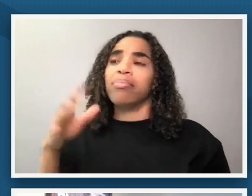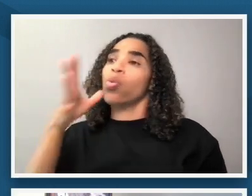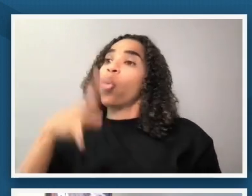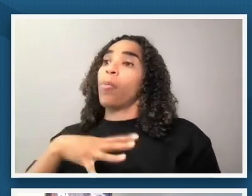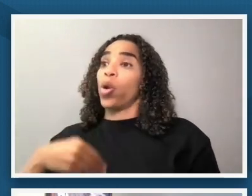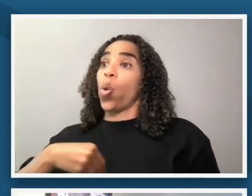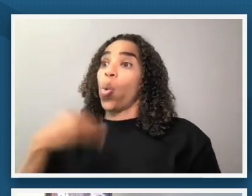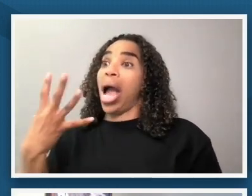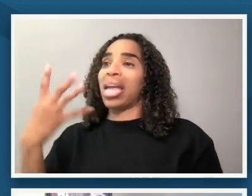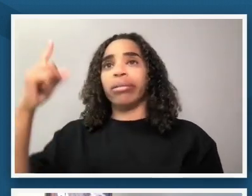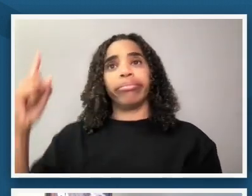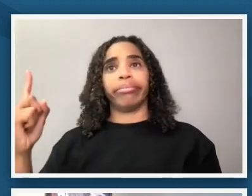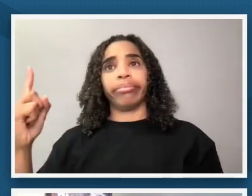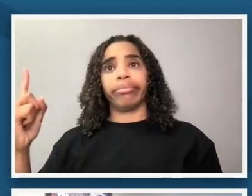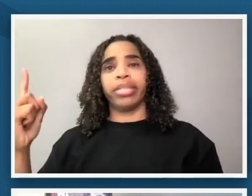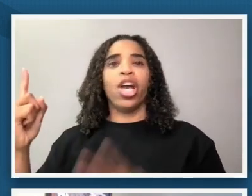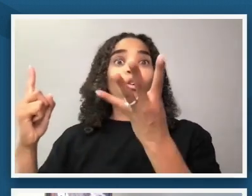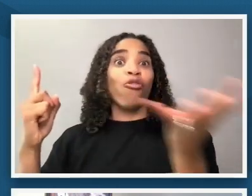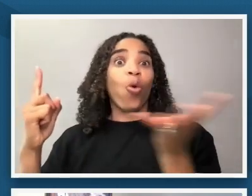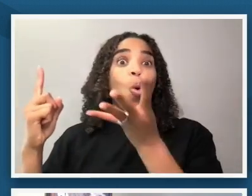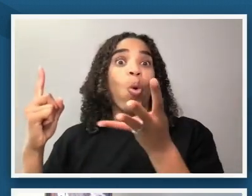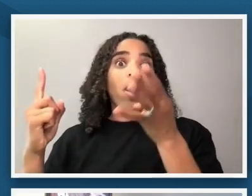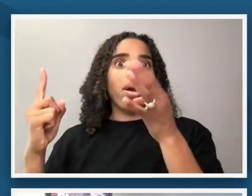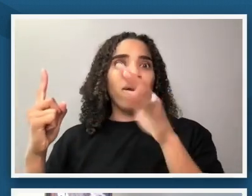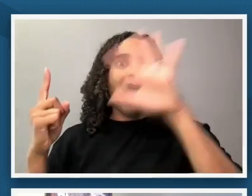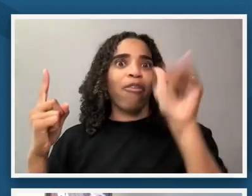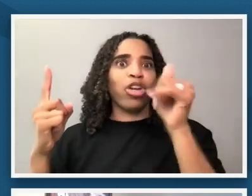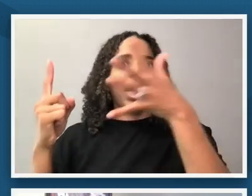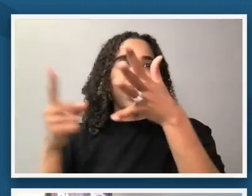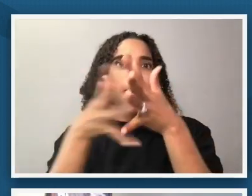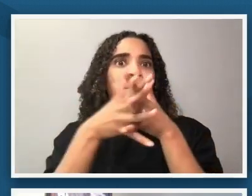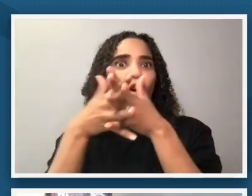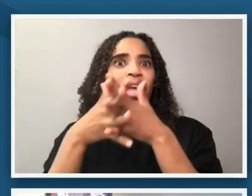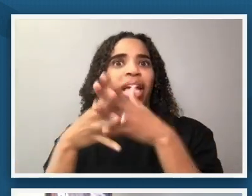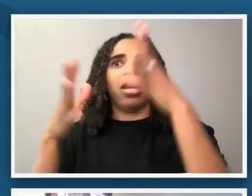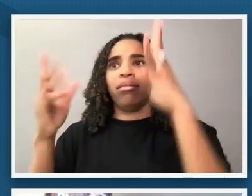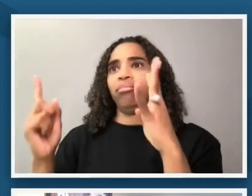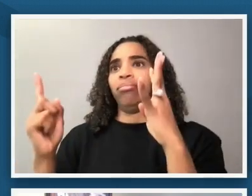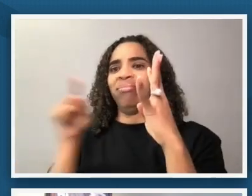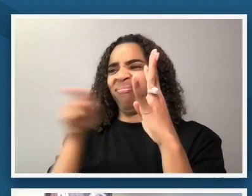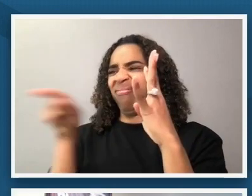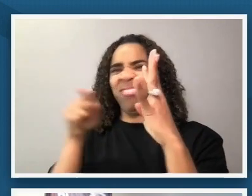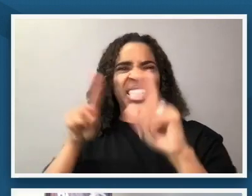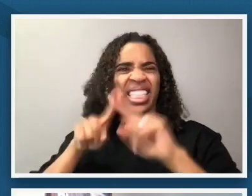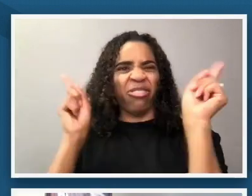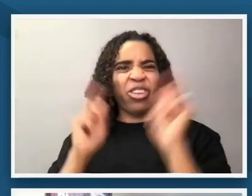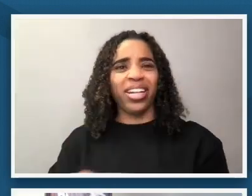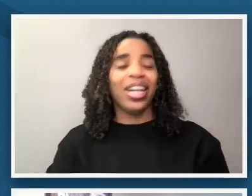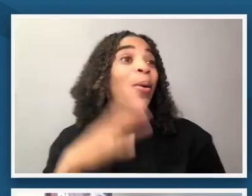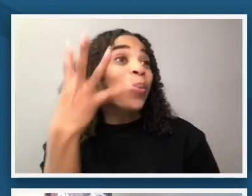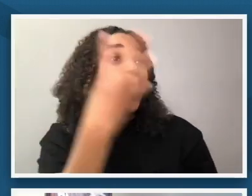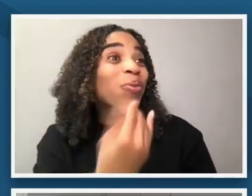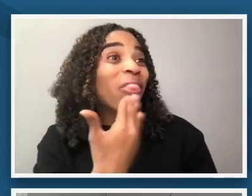right-hand side um you know singly